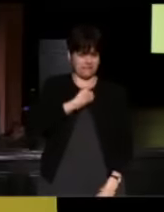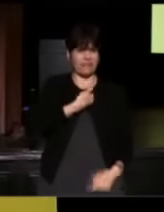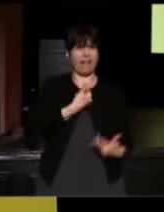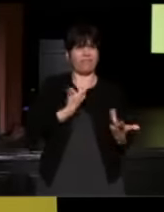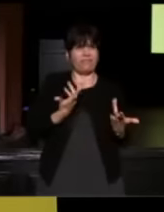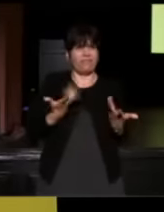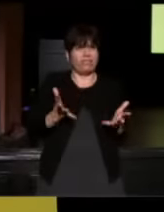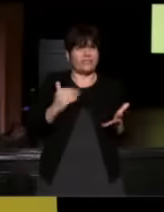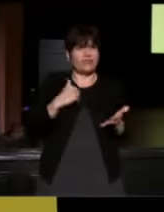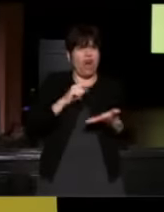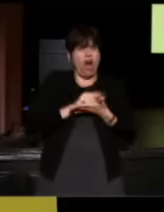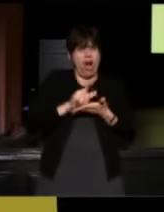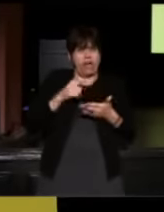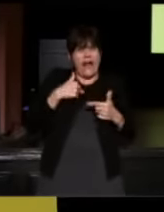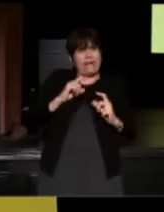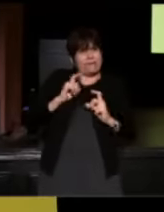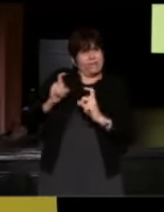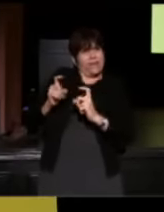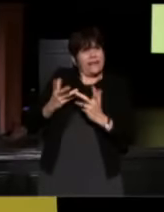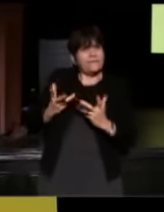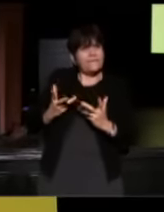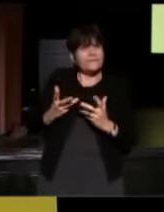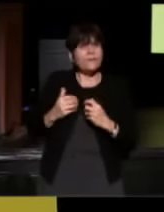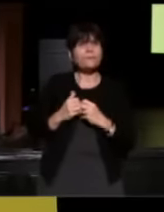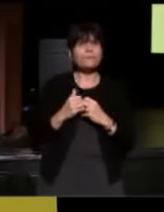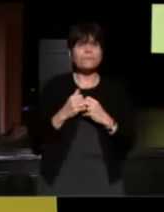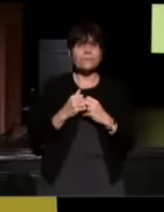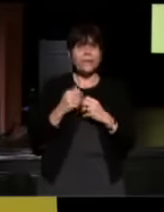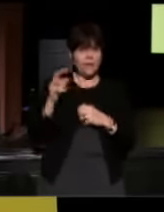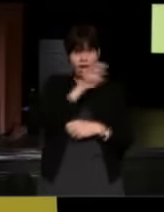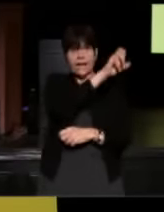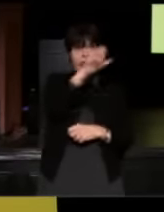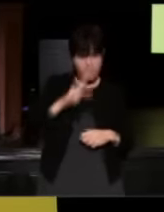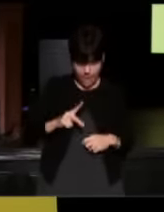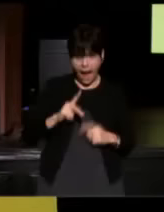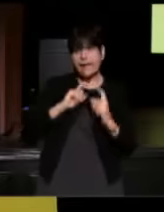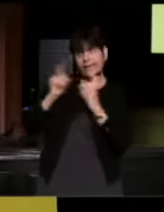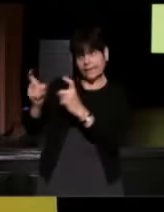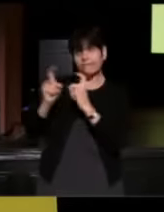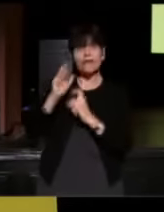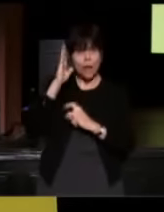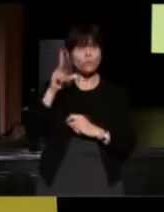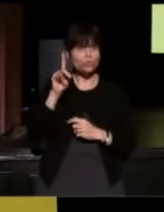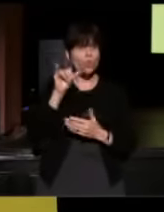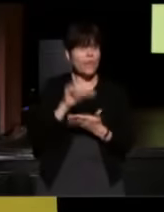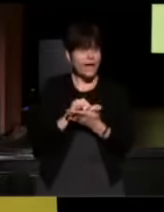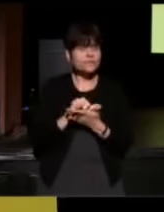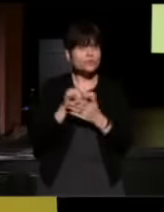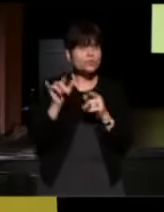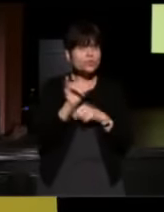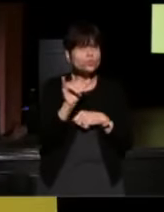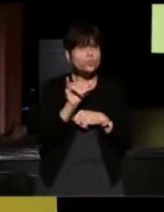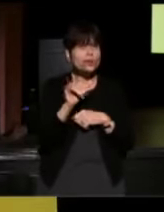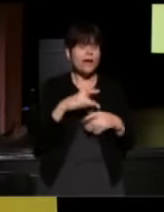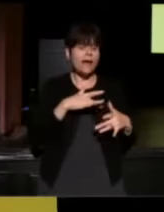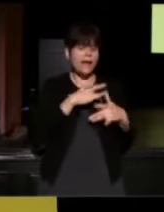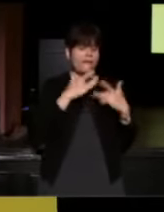And if there's a way to come back and give it, I'll do that too. Do you have the Valentine's Day letter there?